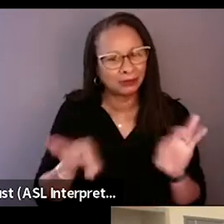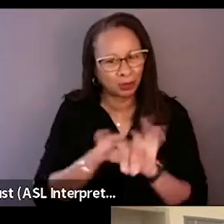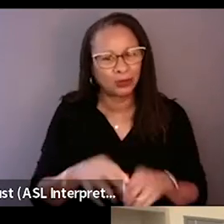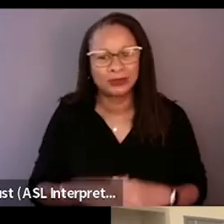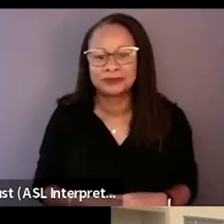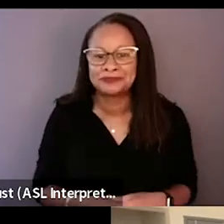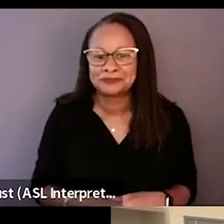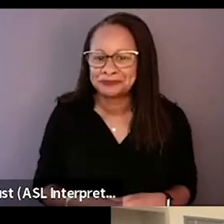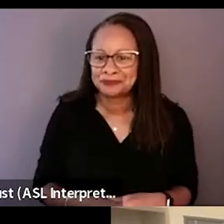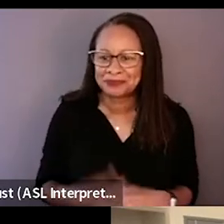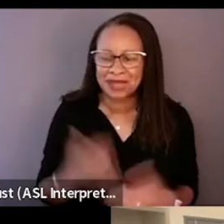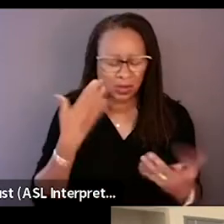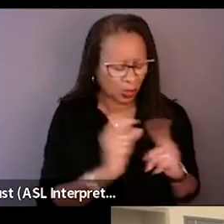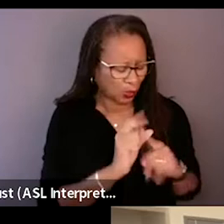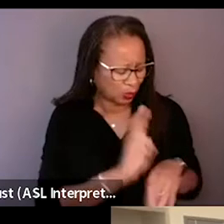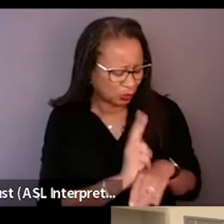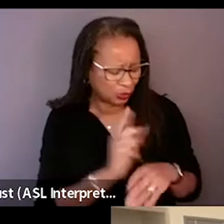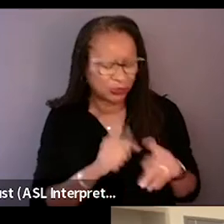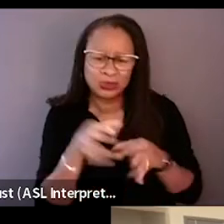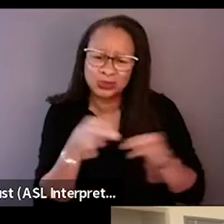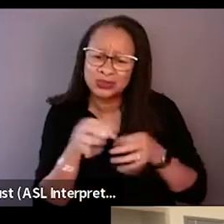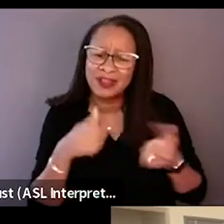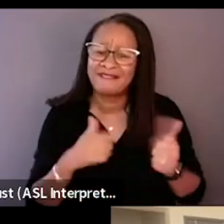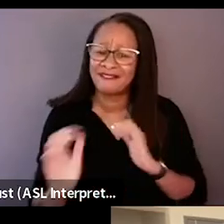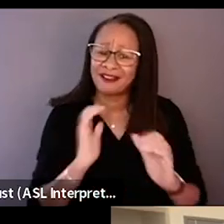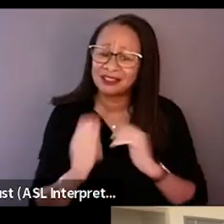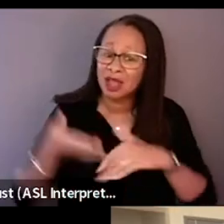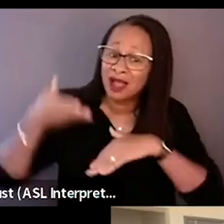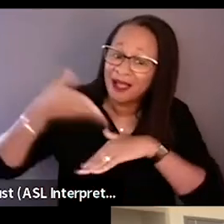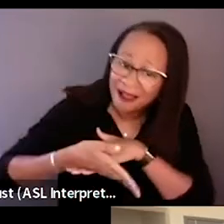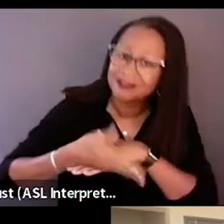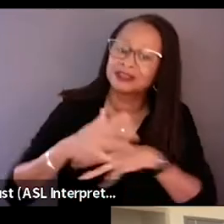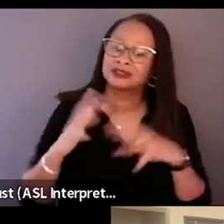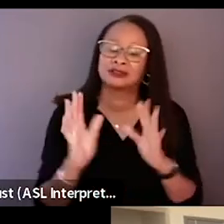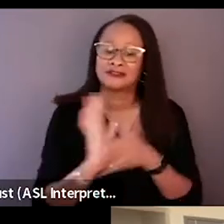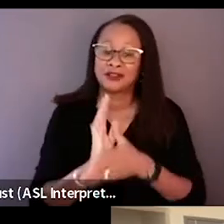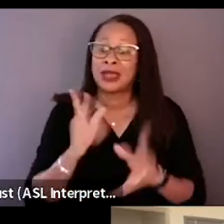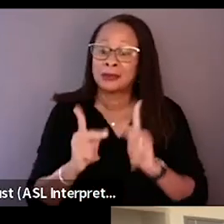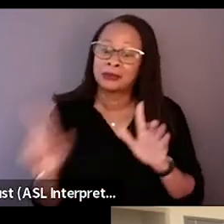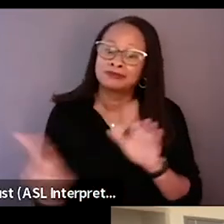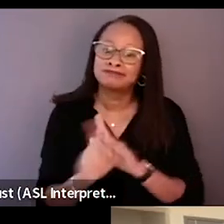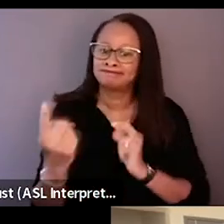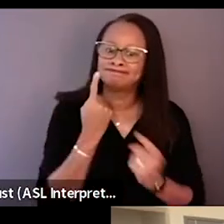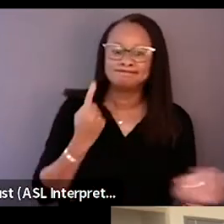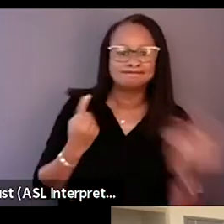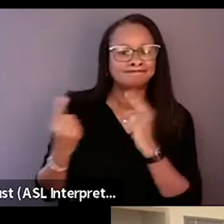I don't know what word to use, but like, to have those conversations after the film and people just coming up to you either relating with you